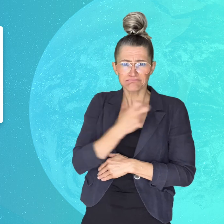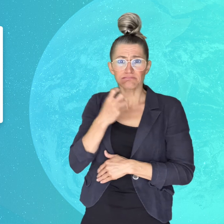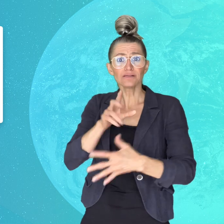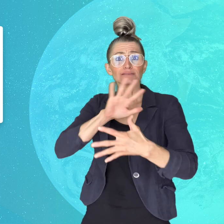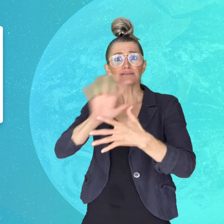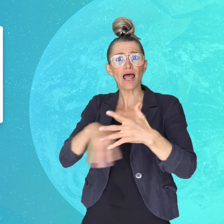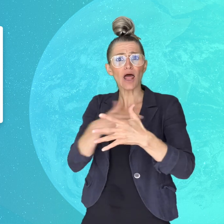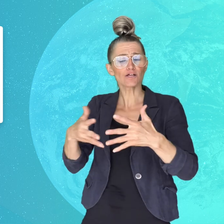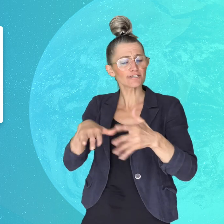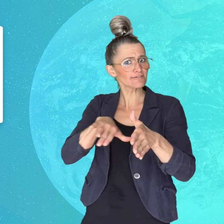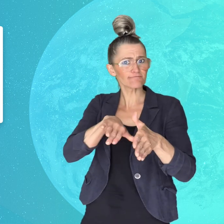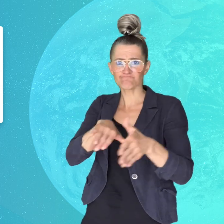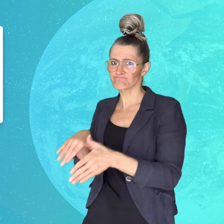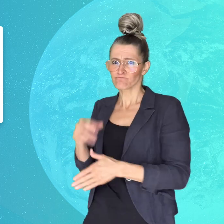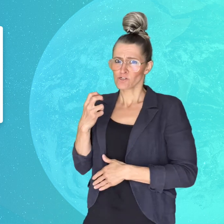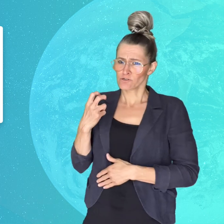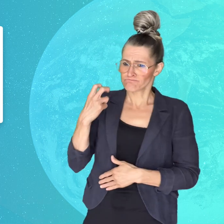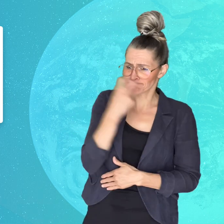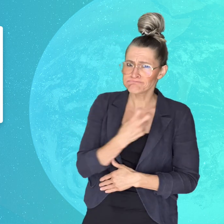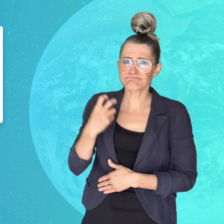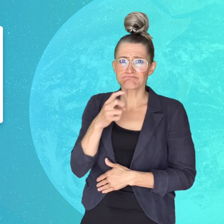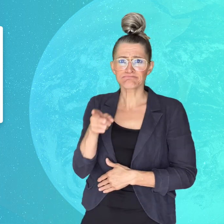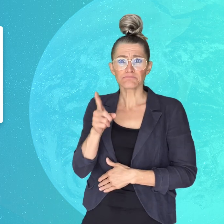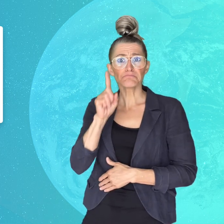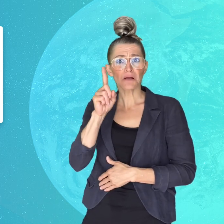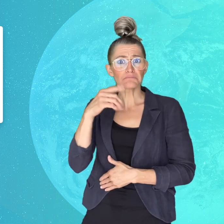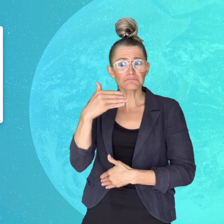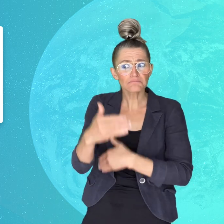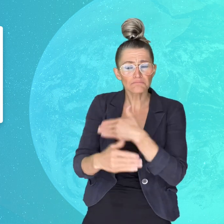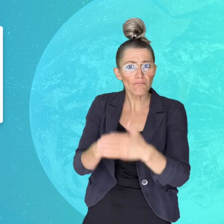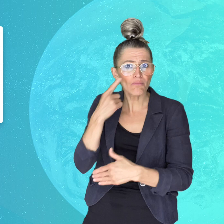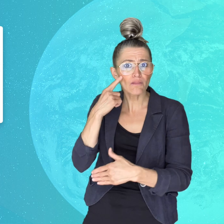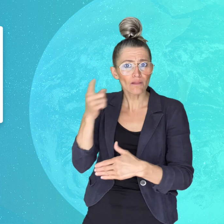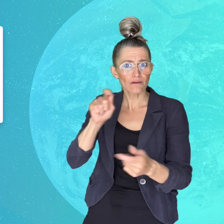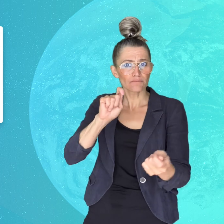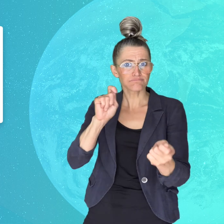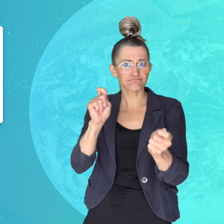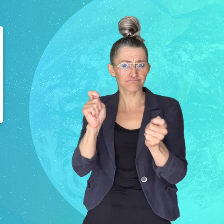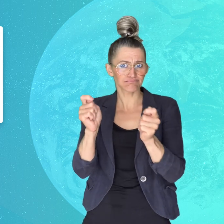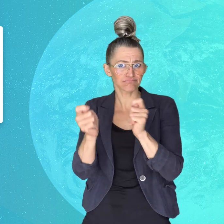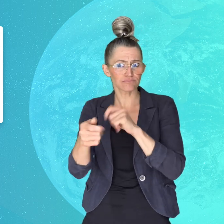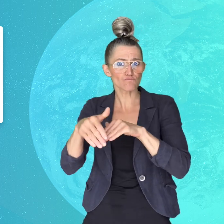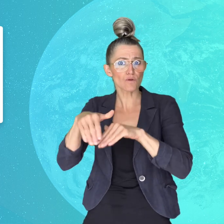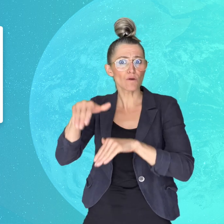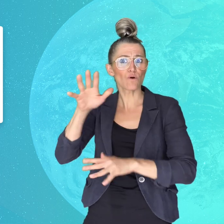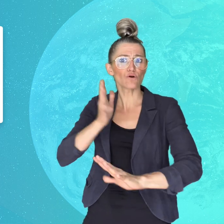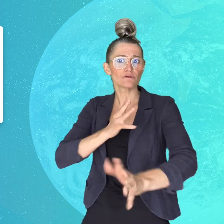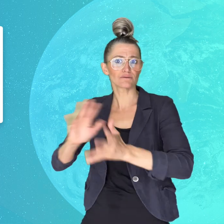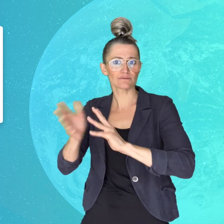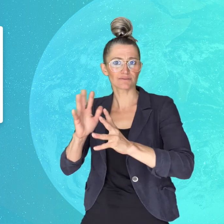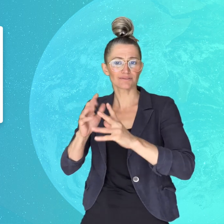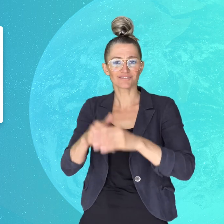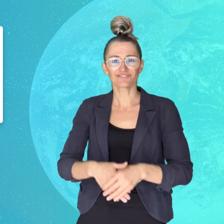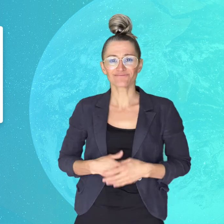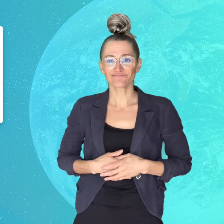sign language, although that is beginning to change.